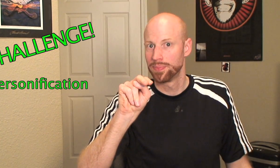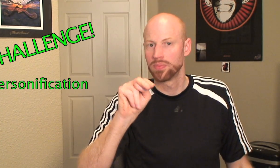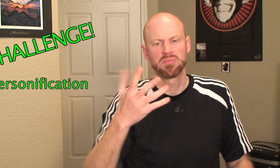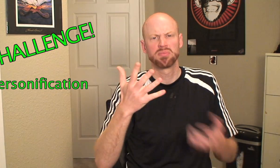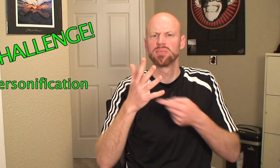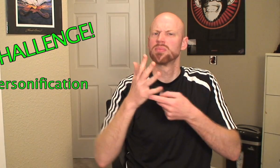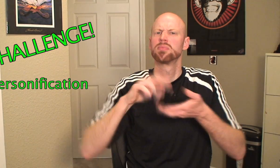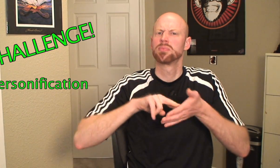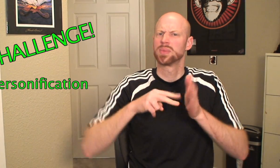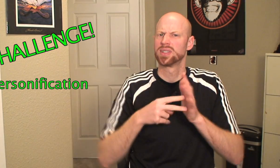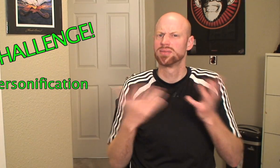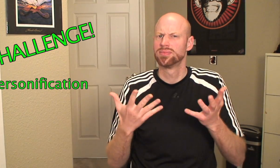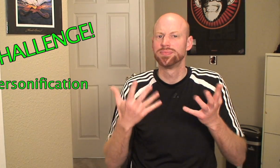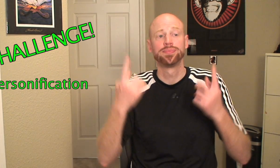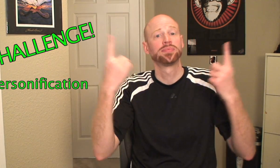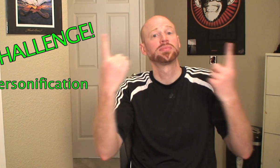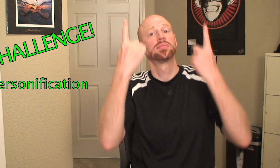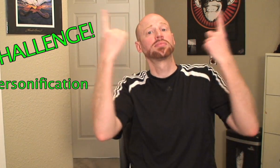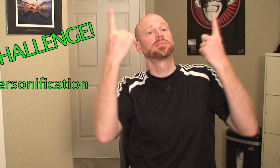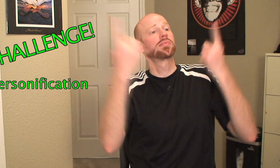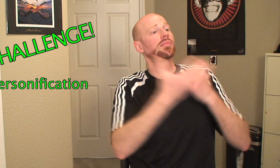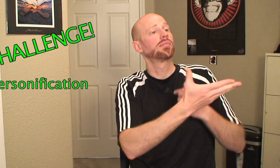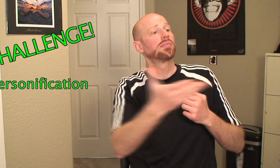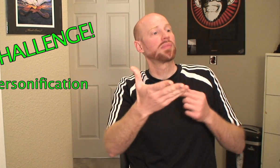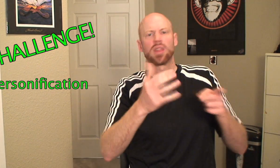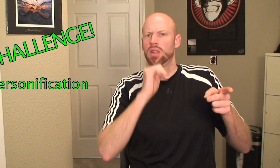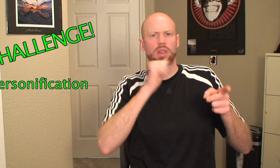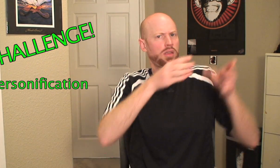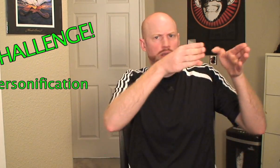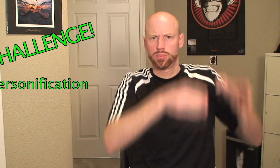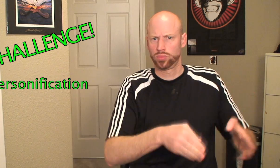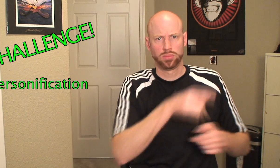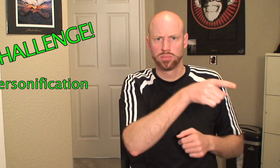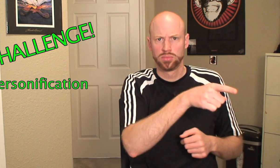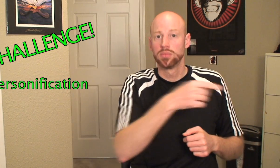Personification is when a non-person